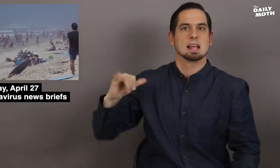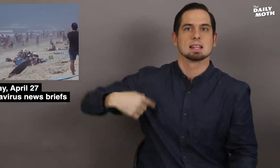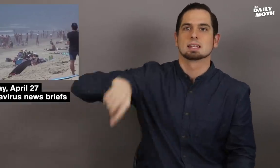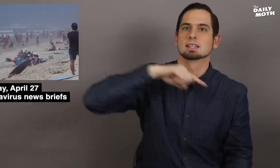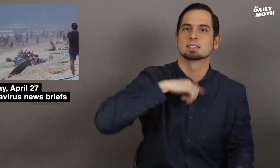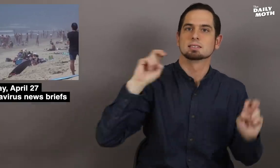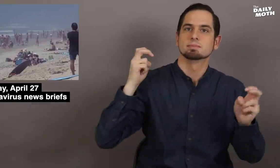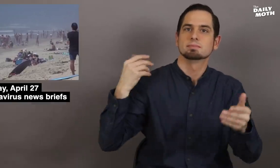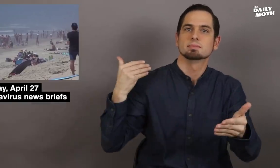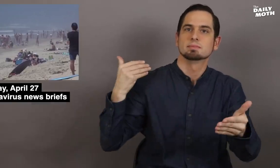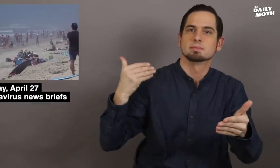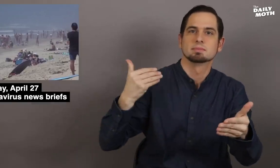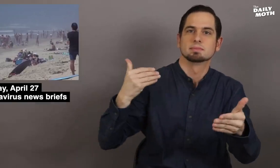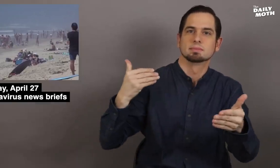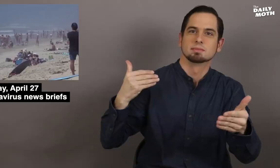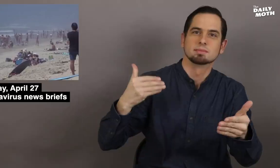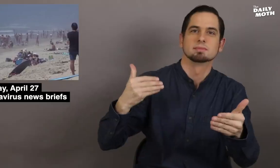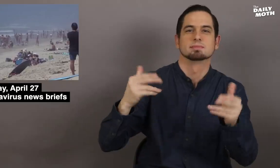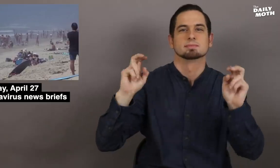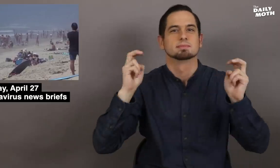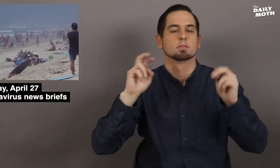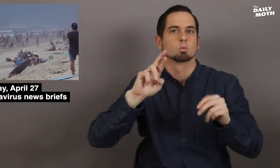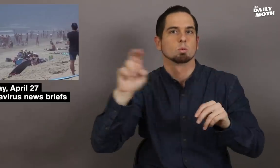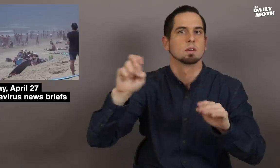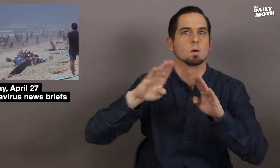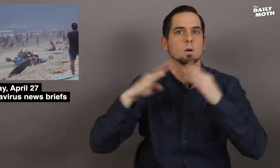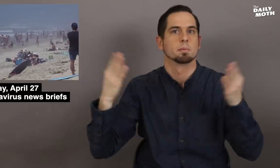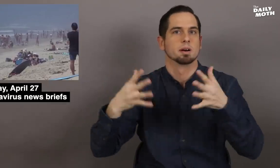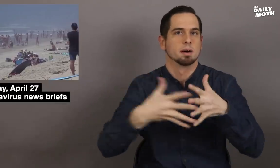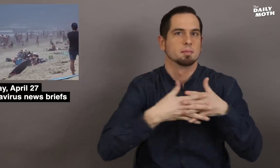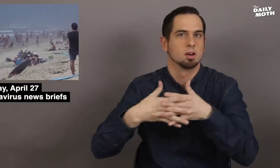It feels like we are nearing some sort of a reopening of